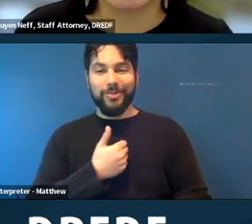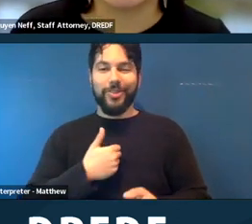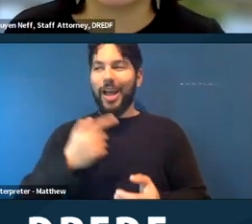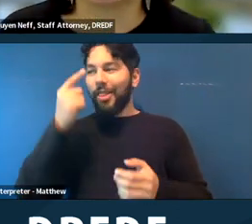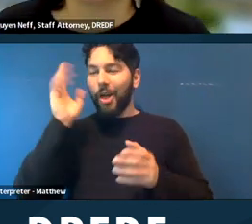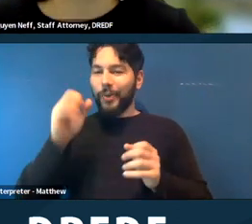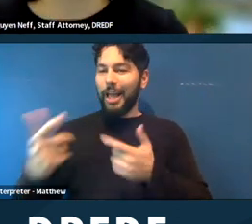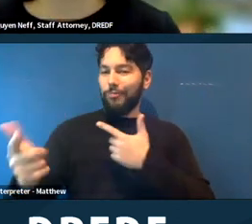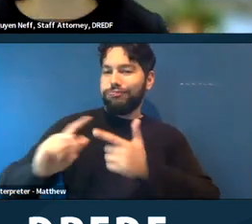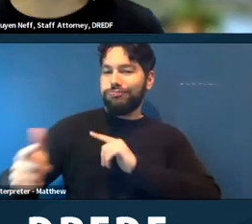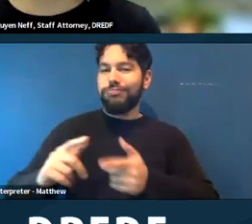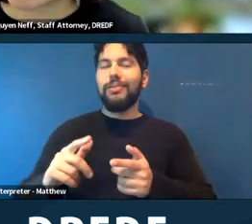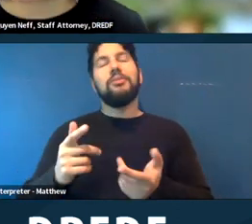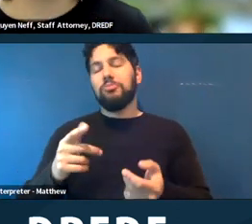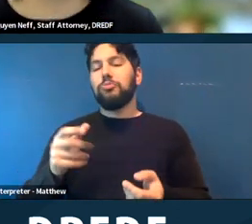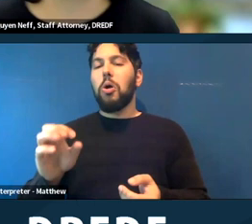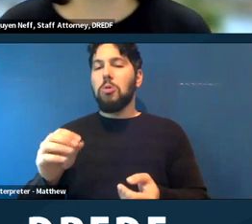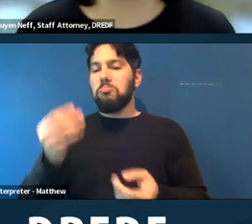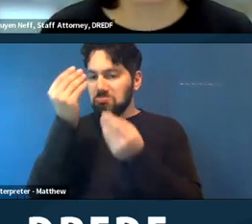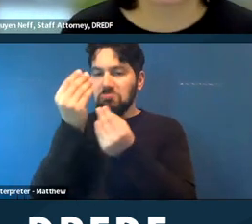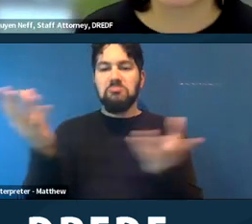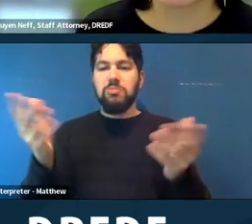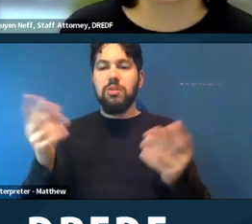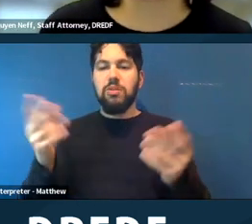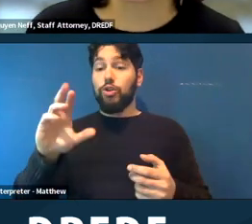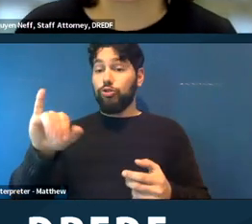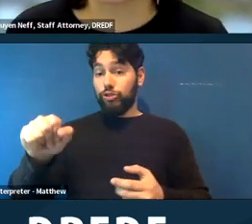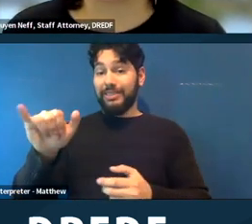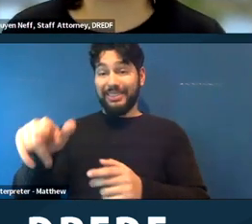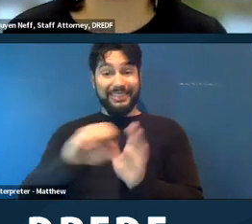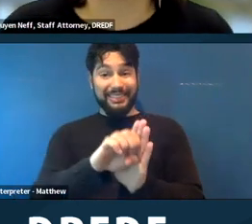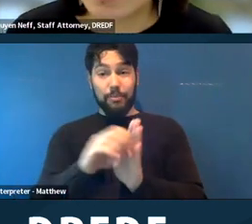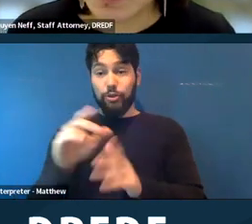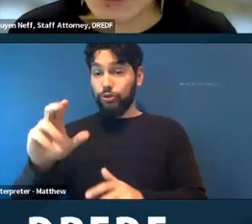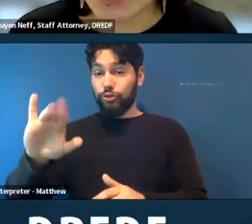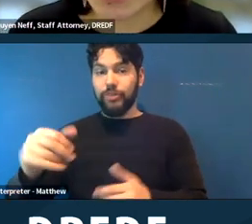but so Chris does have rights in this situation. They have physical limitations,